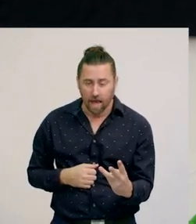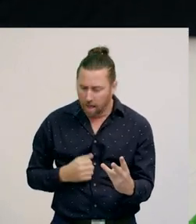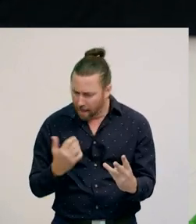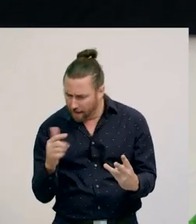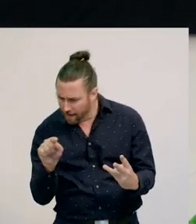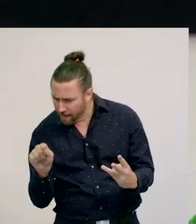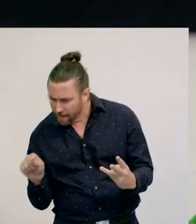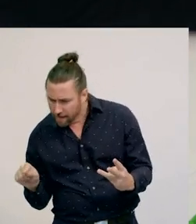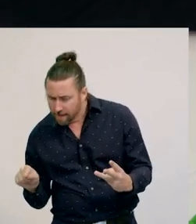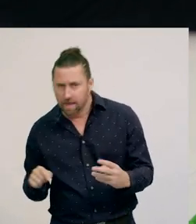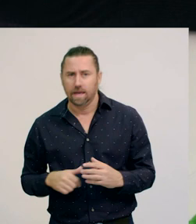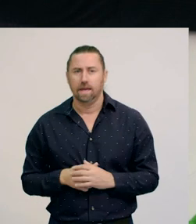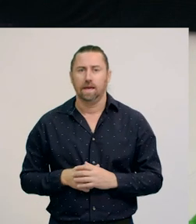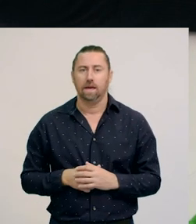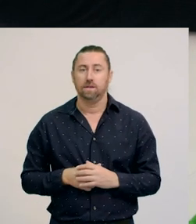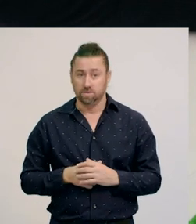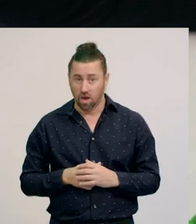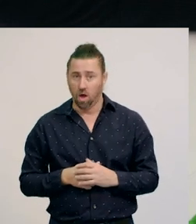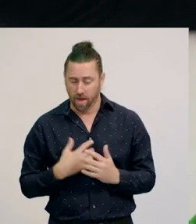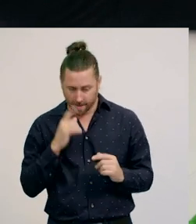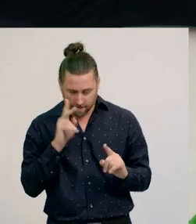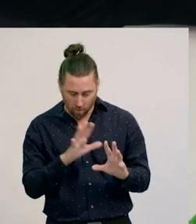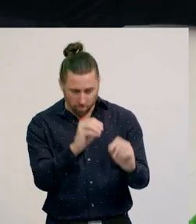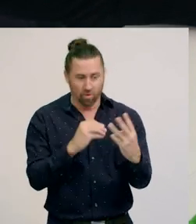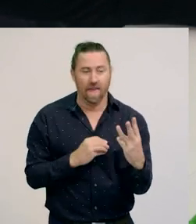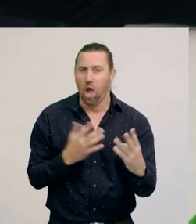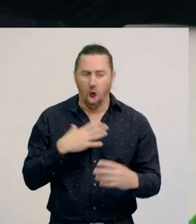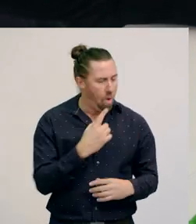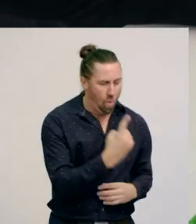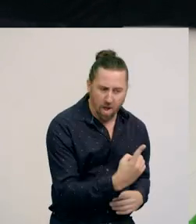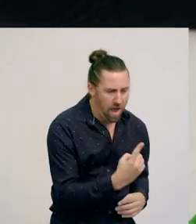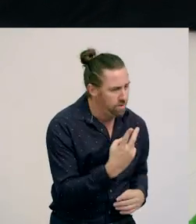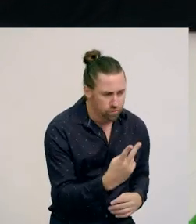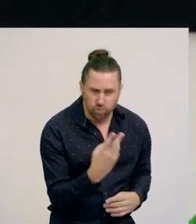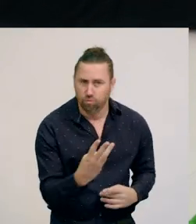So I have subitised three, and then I will count the rest.